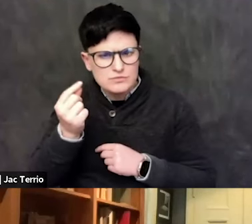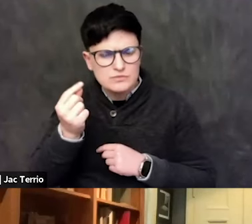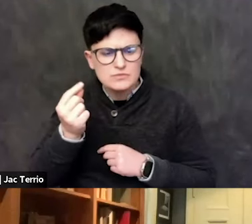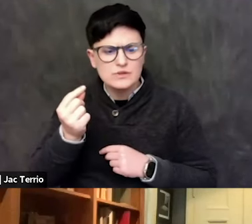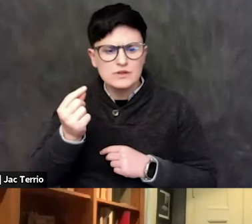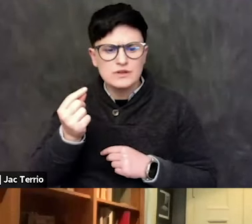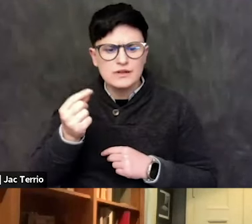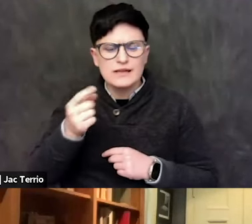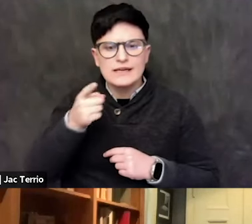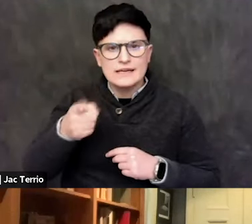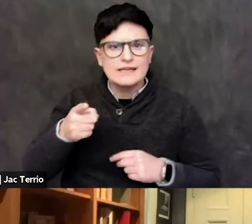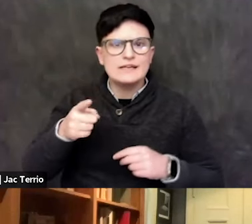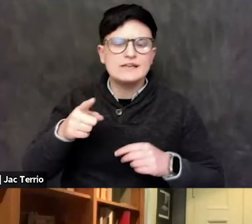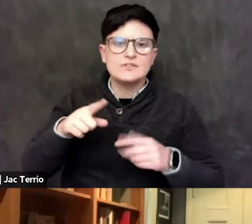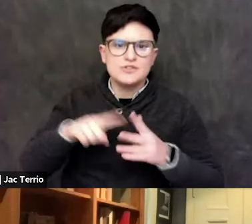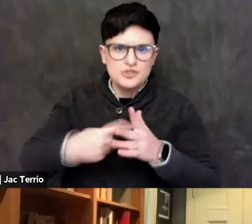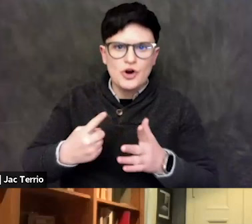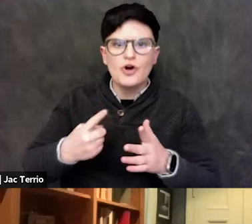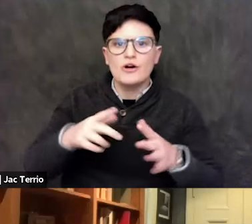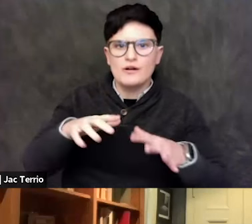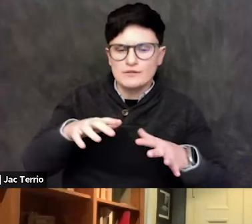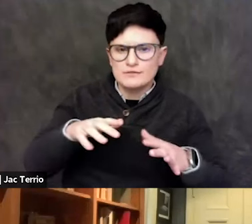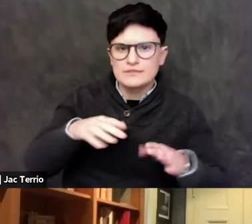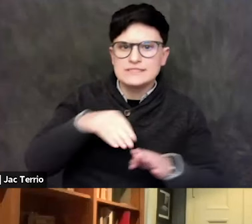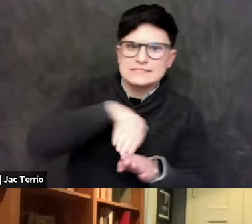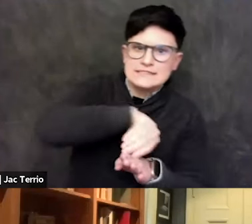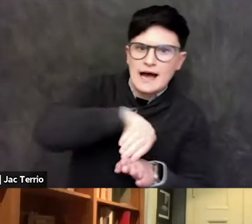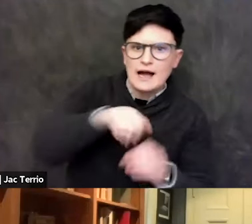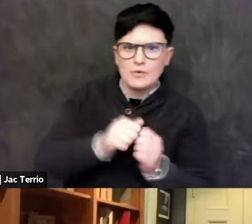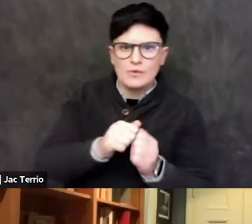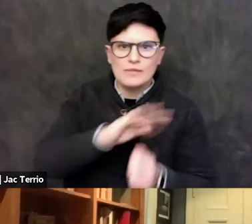adopting the Palestinian narrative, as opposed to the Israeli one.